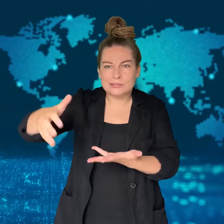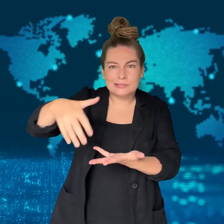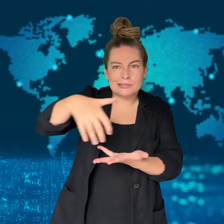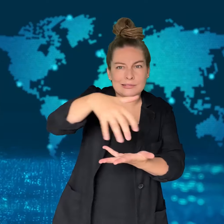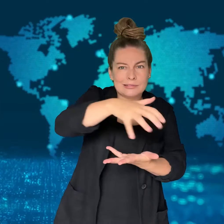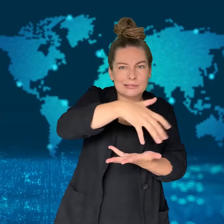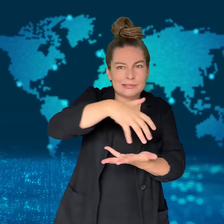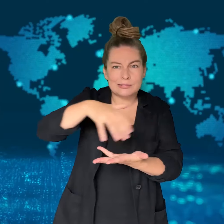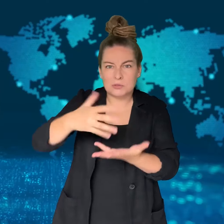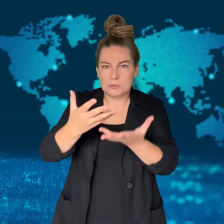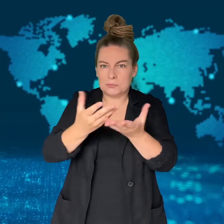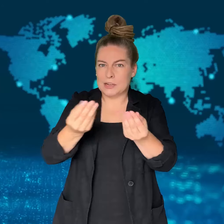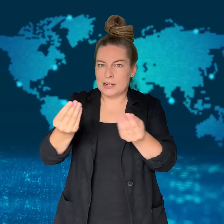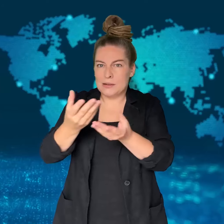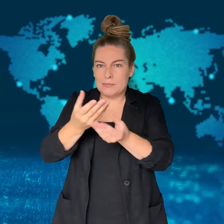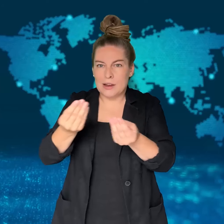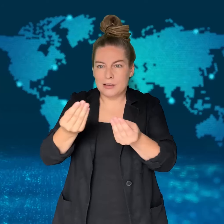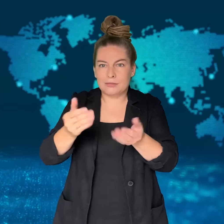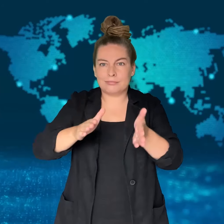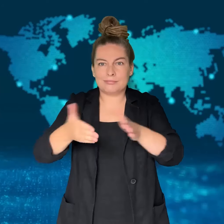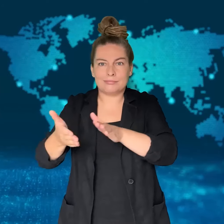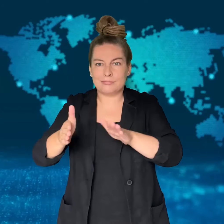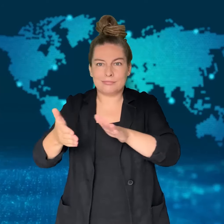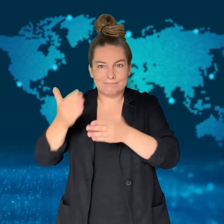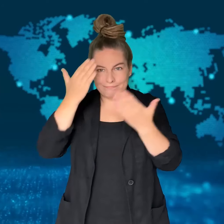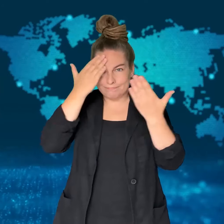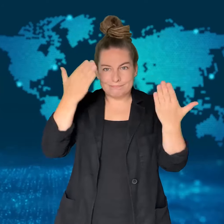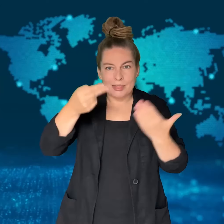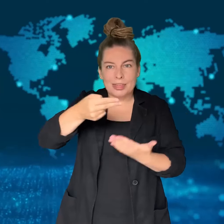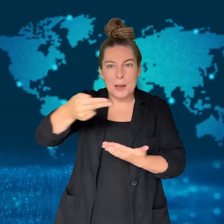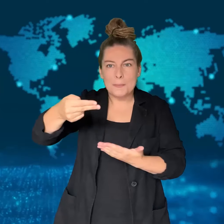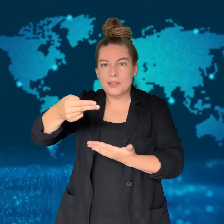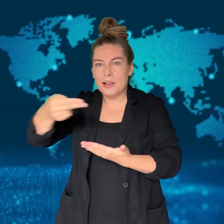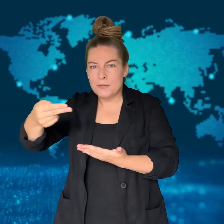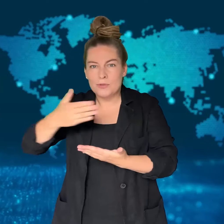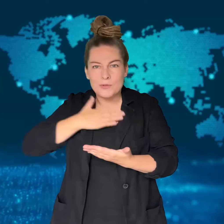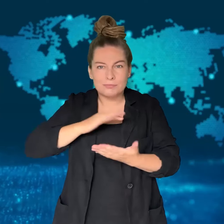physical characteristics, documents, and belongings to